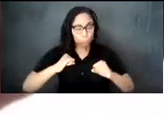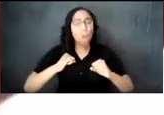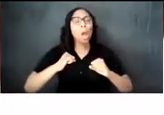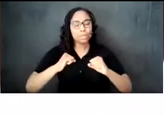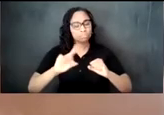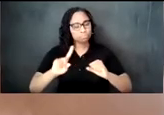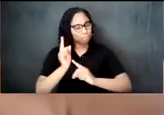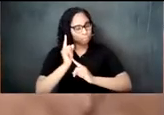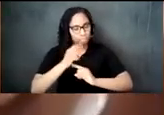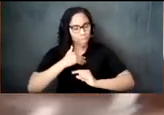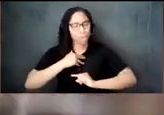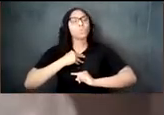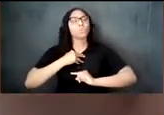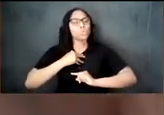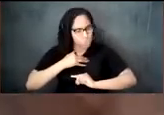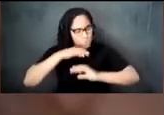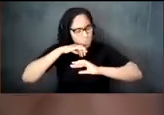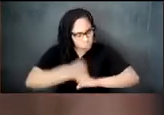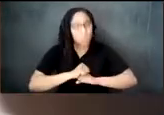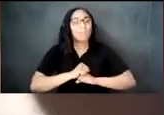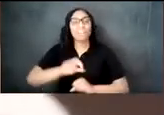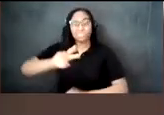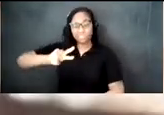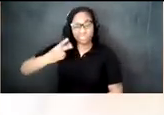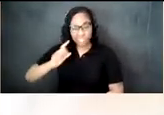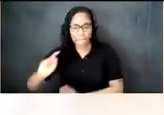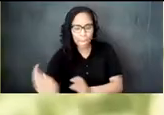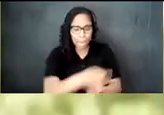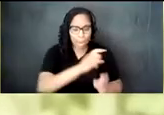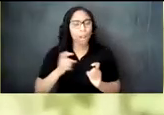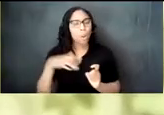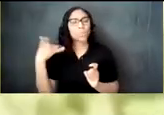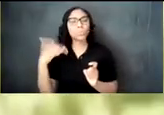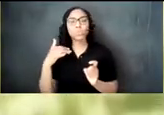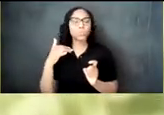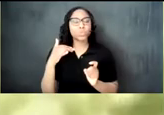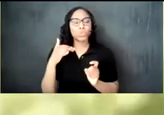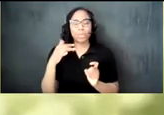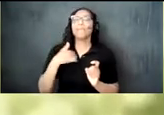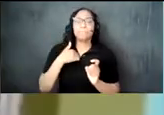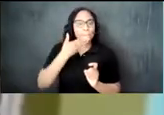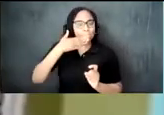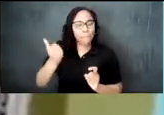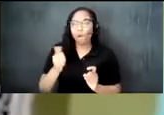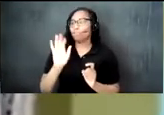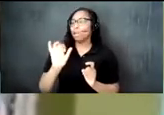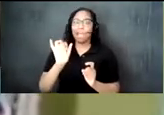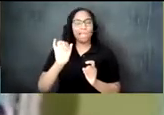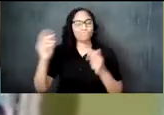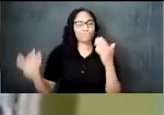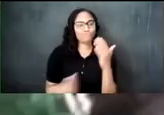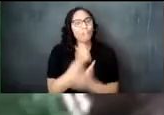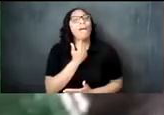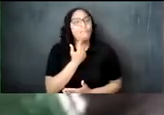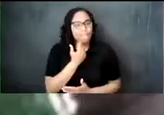is almost a perfect blend of tea fresh fresh mint and sugar the third is sweet and minty